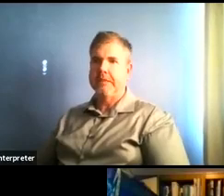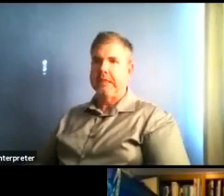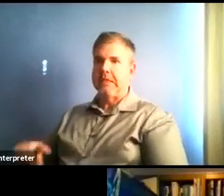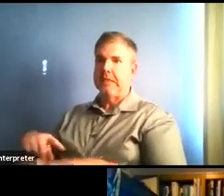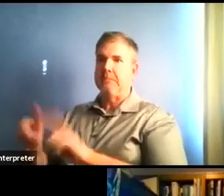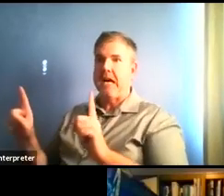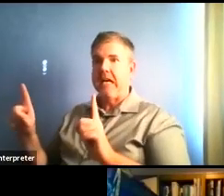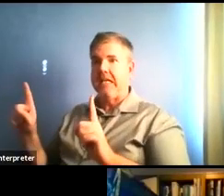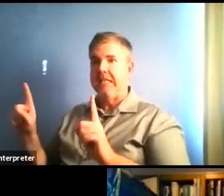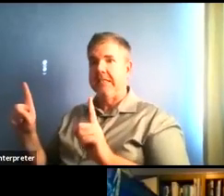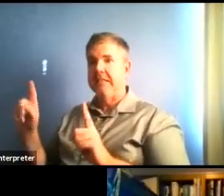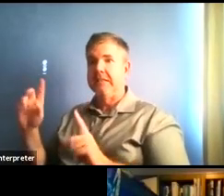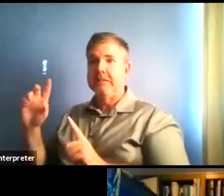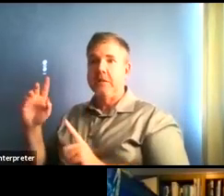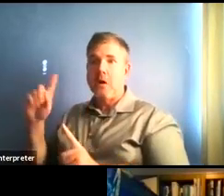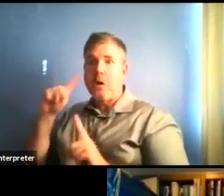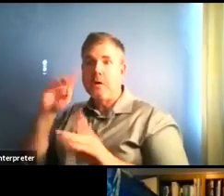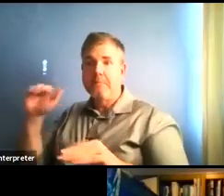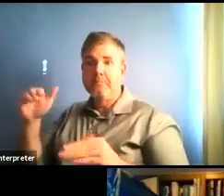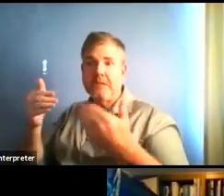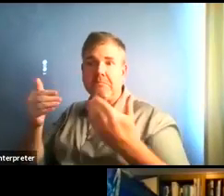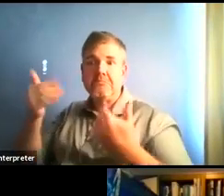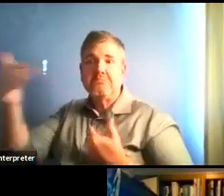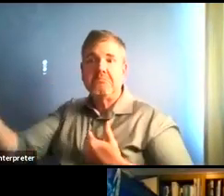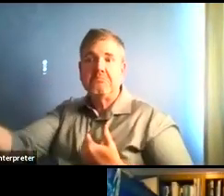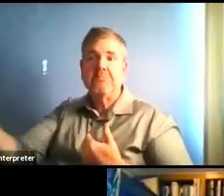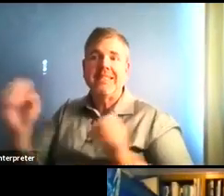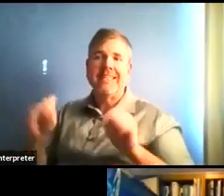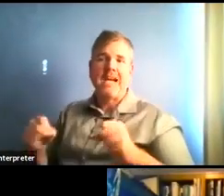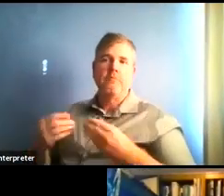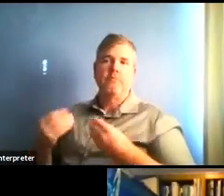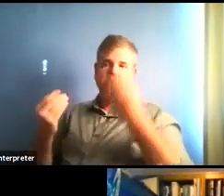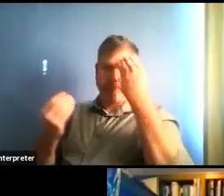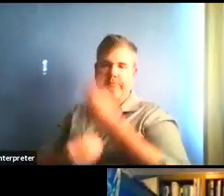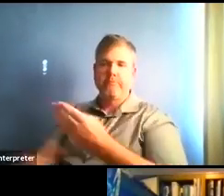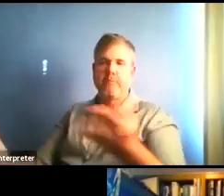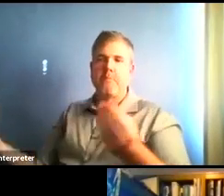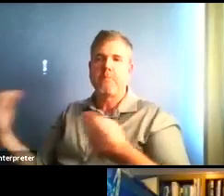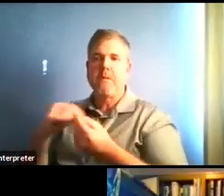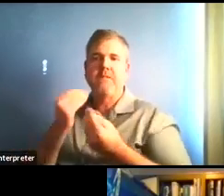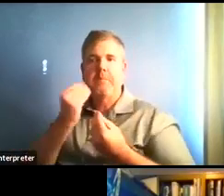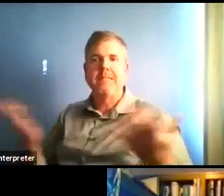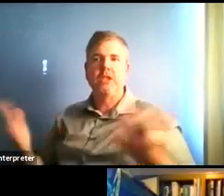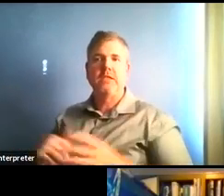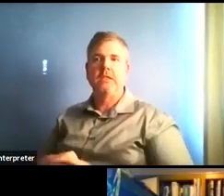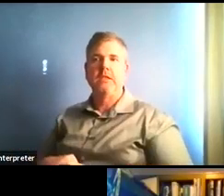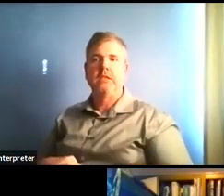But as we get higher and higher numbers, it makes it easier to do so. At this time. We're not really releasing names for public health.